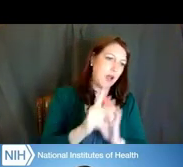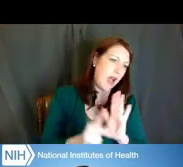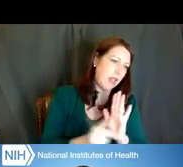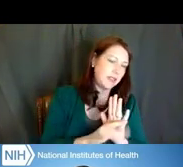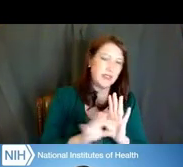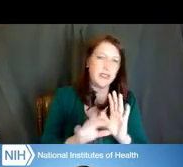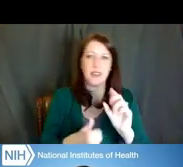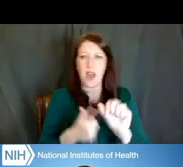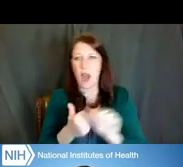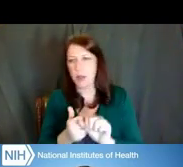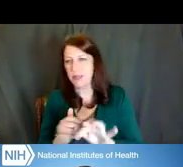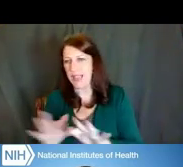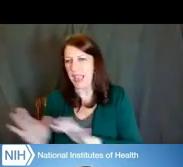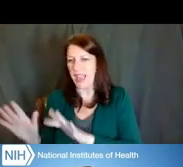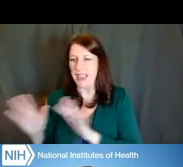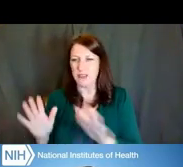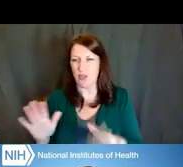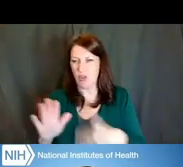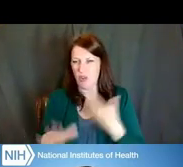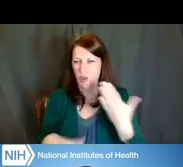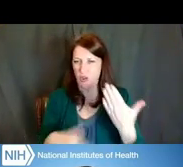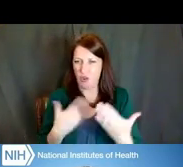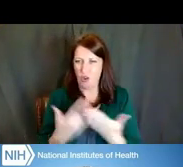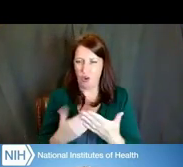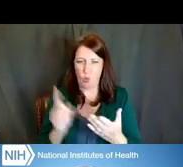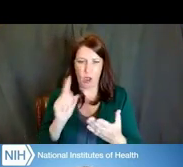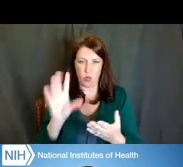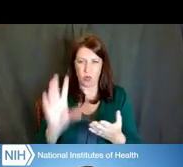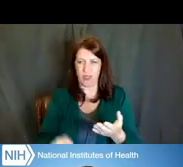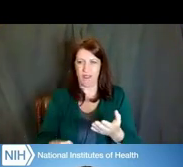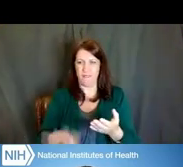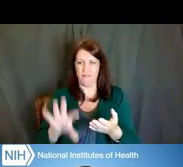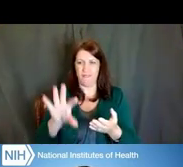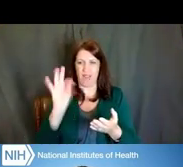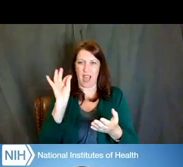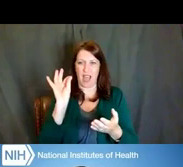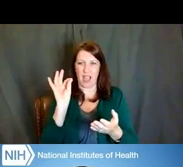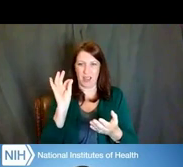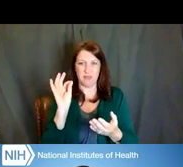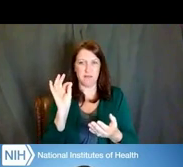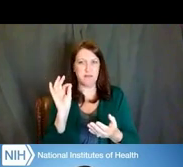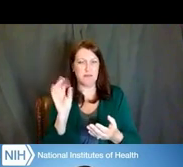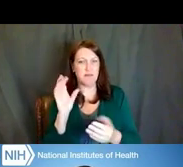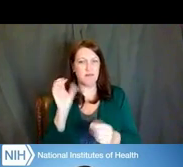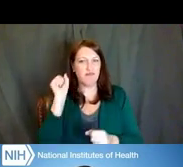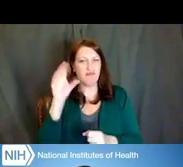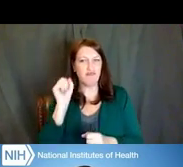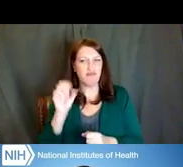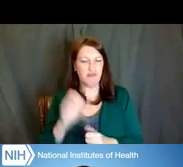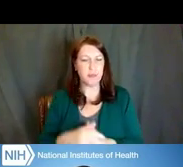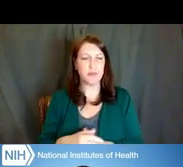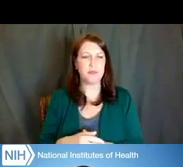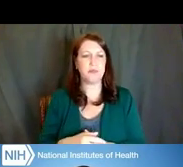where we list those here at NIH and how we notify you of those here at NIH. We've also mentioned several resources